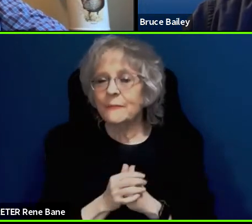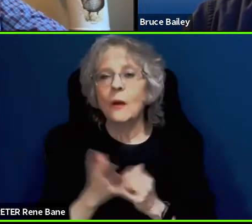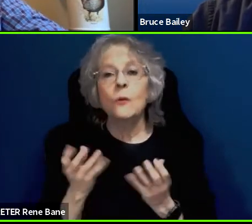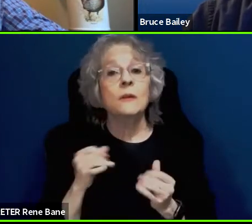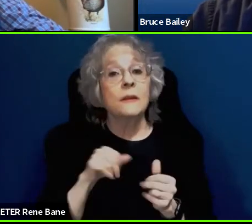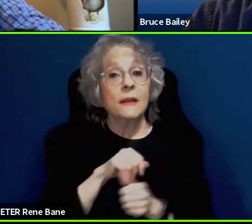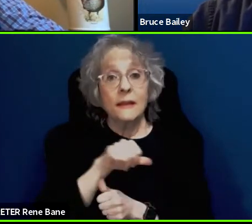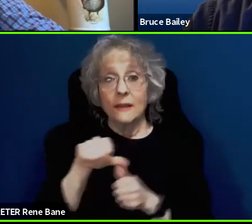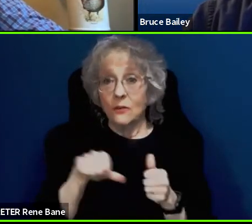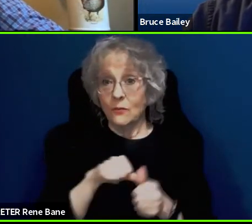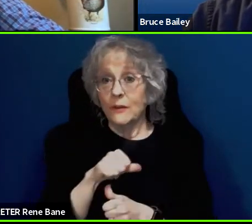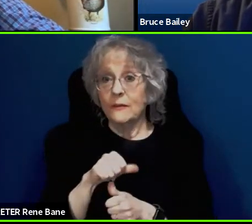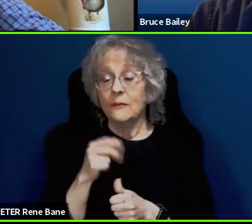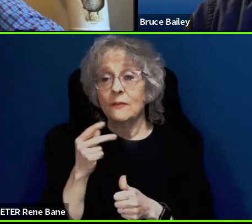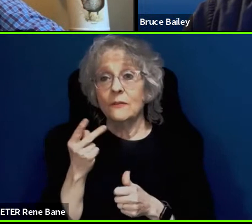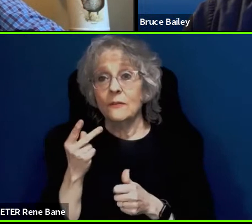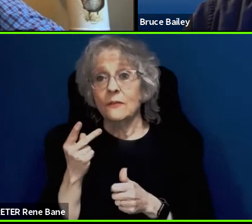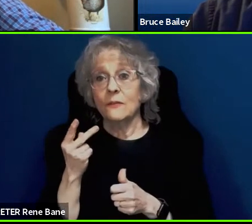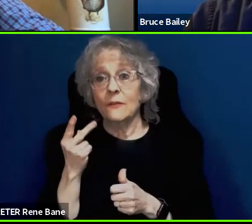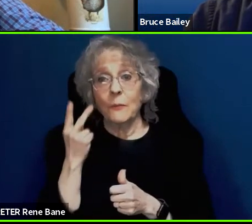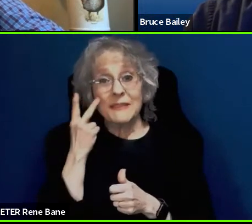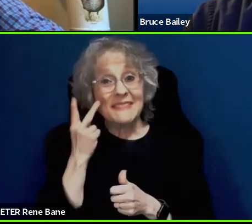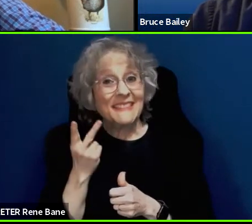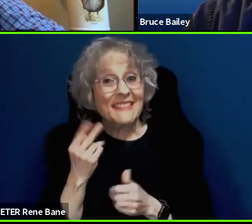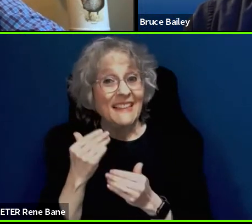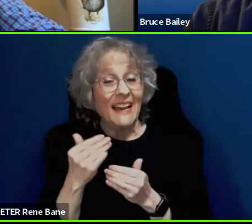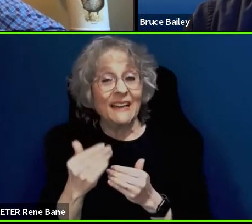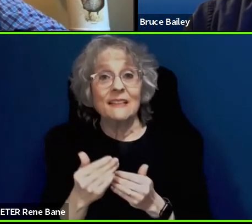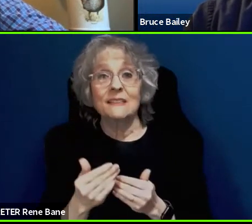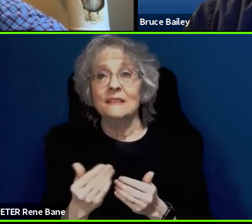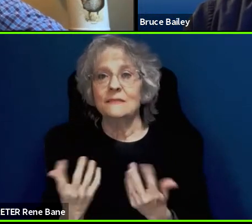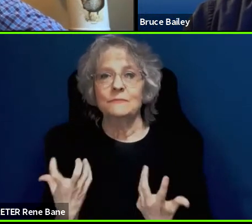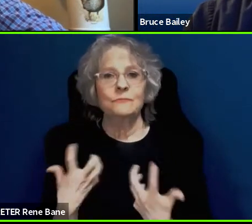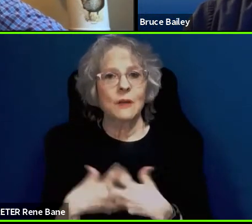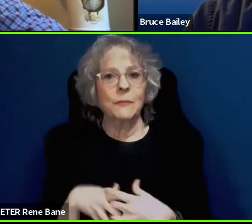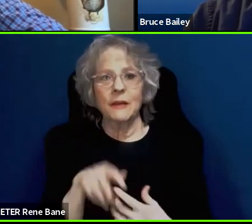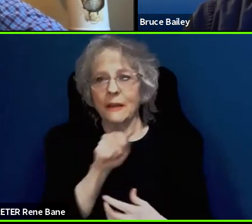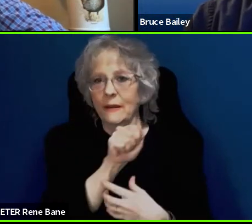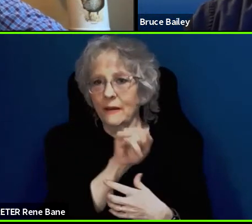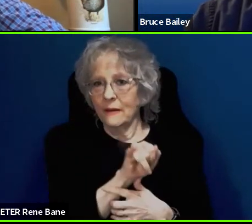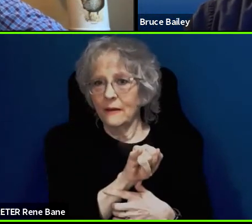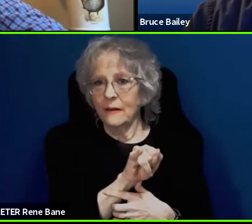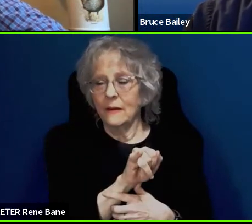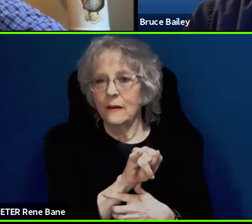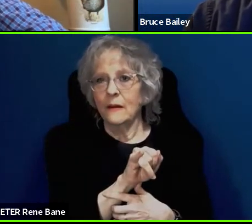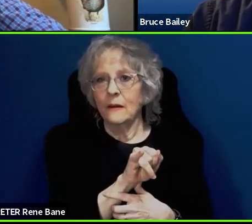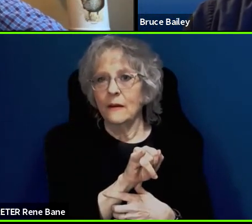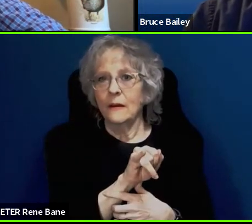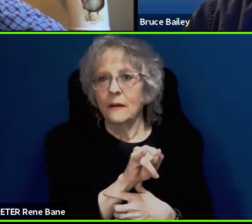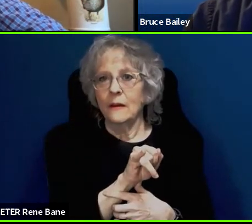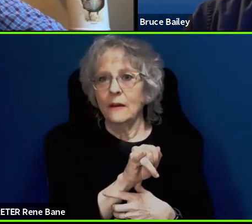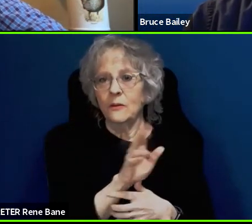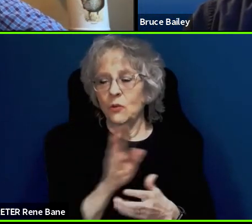the common API, common API and to be able to bring your own device and have it be able